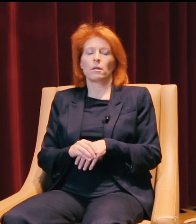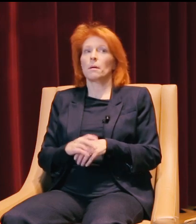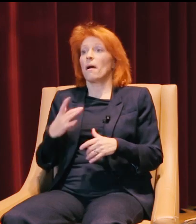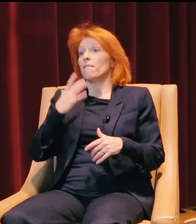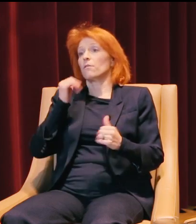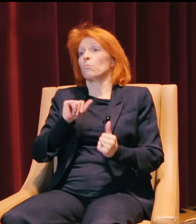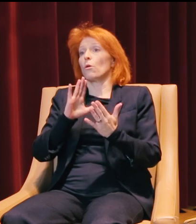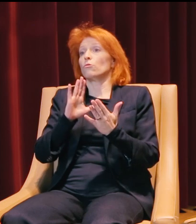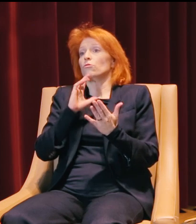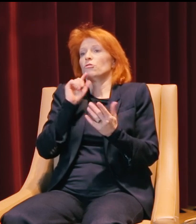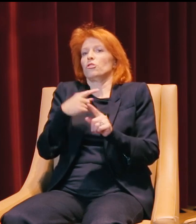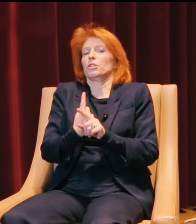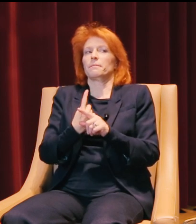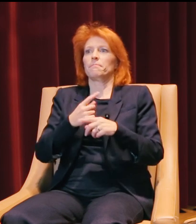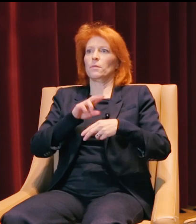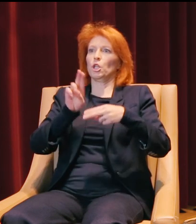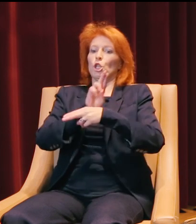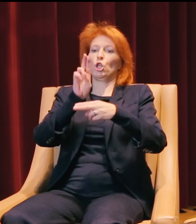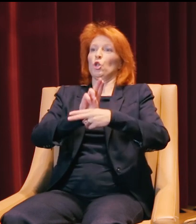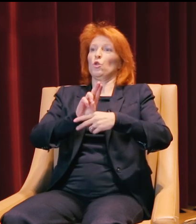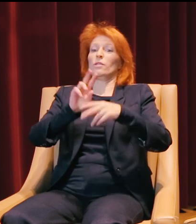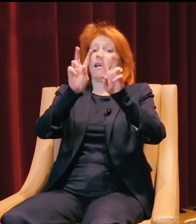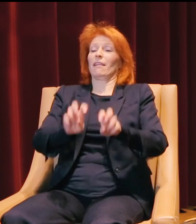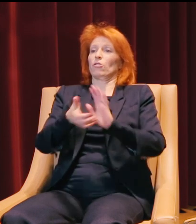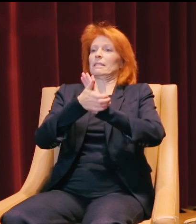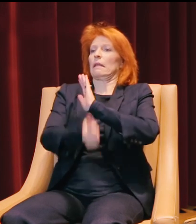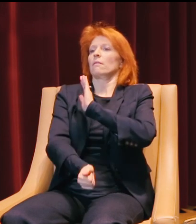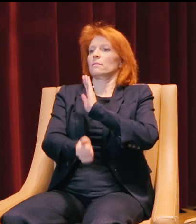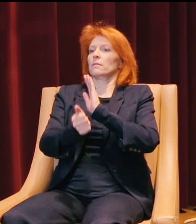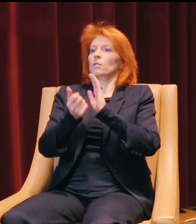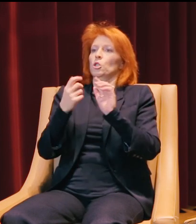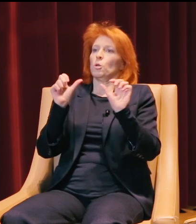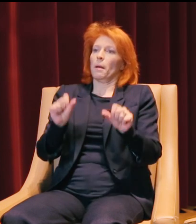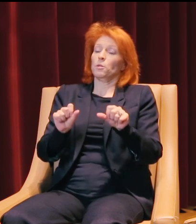My favorite approach is just to use those analytical skills to be able to find data,